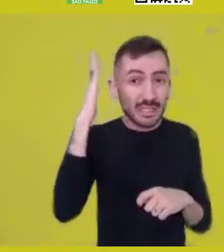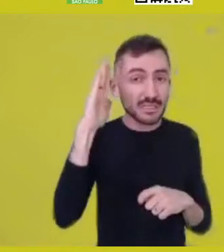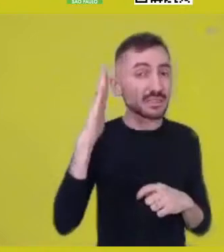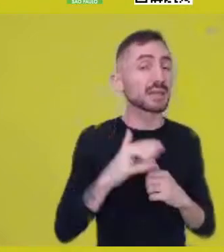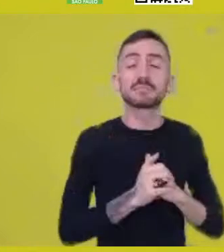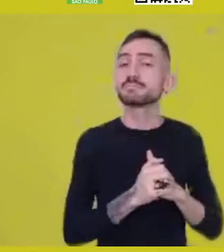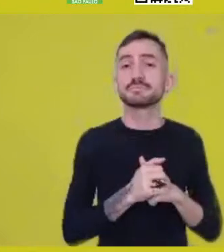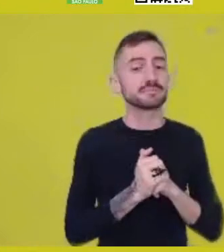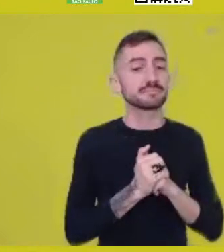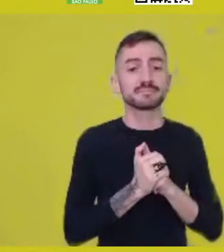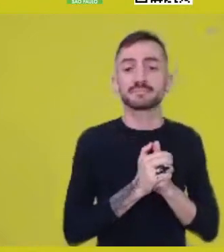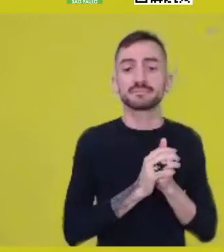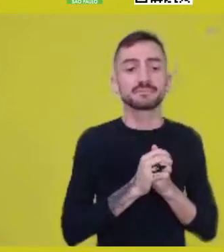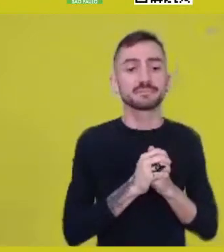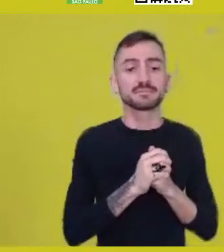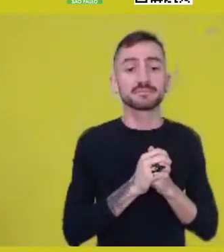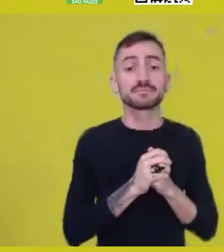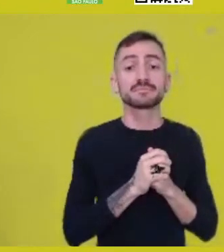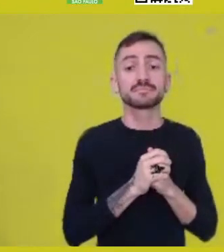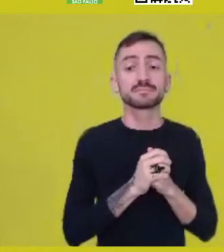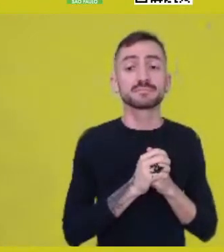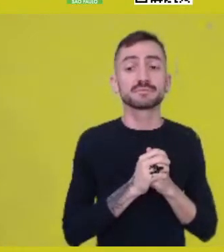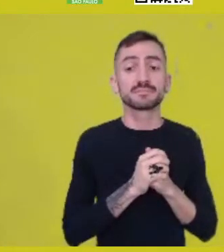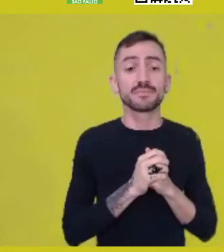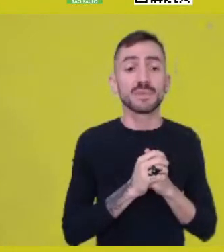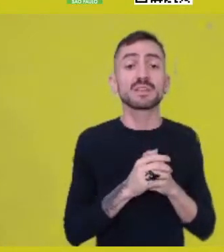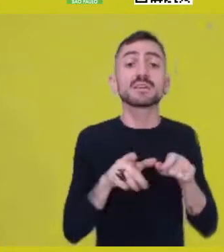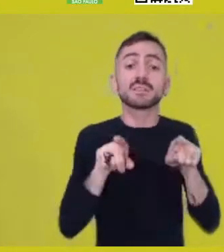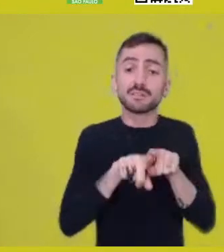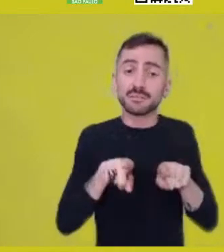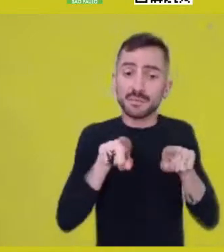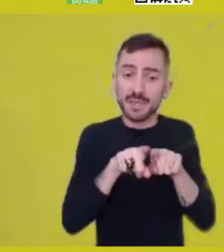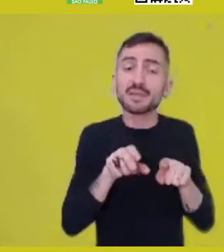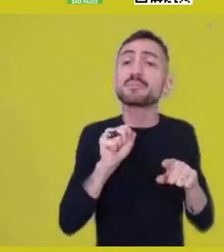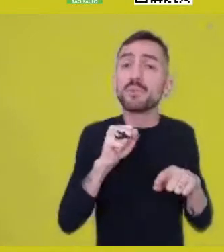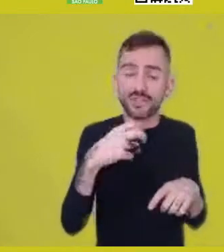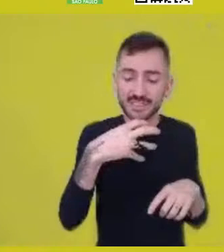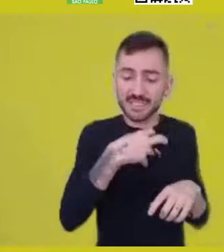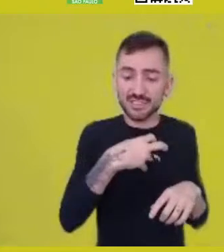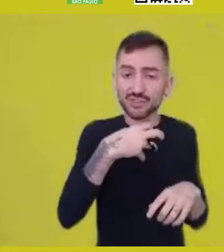Not even by other senses, by other things beyond reason.